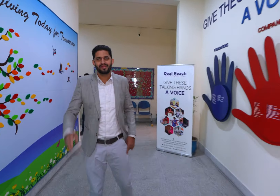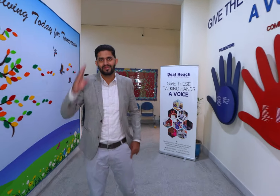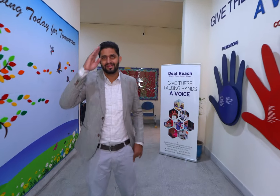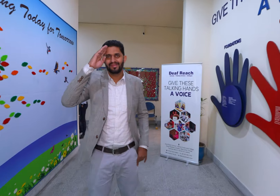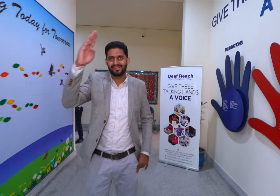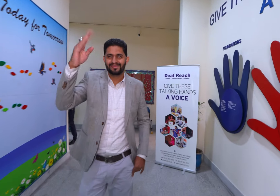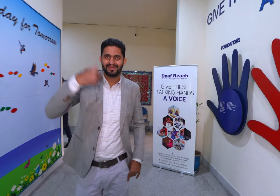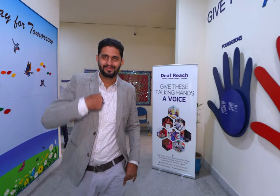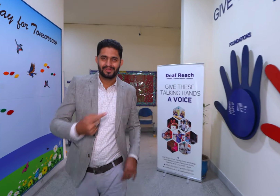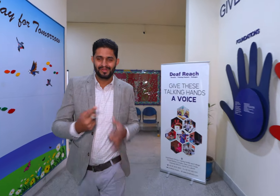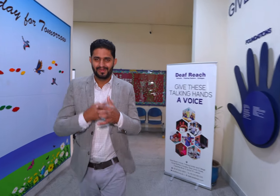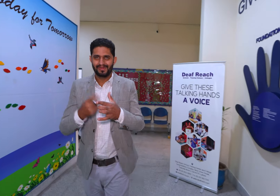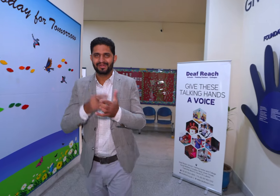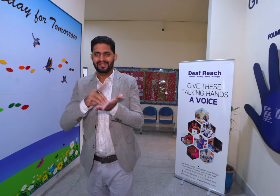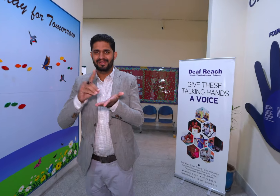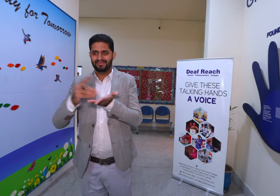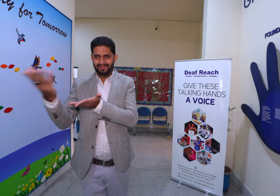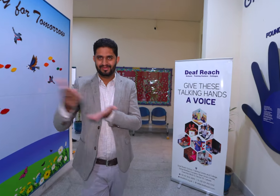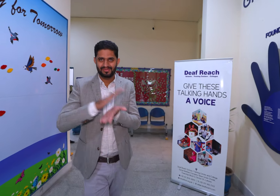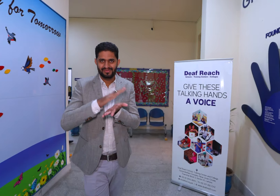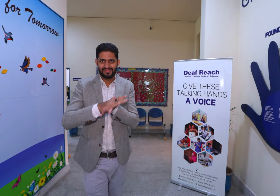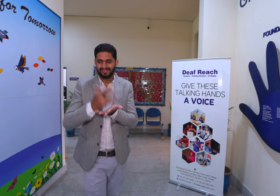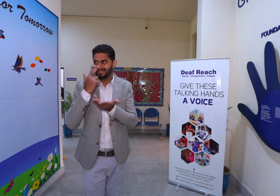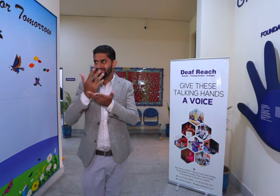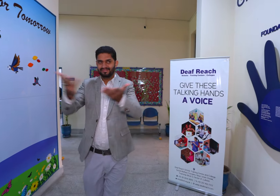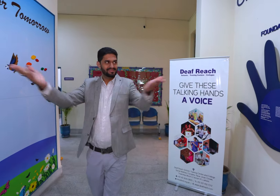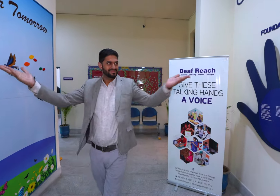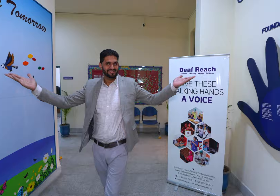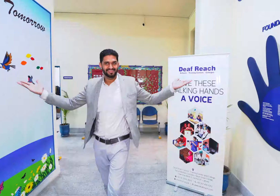Hello, we’re here at Deaf Reach in Lahore. See this?